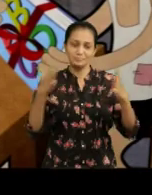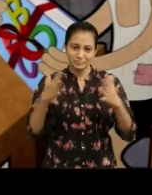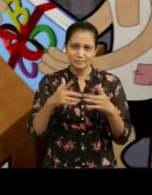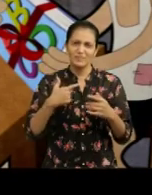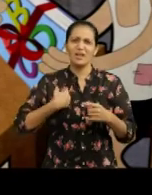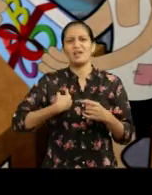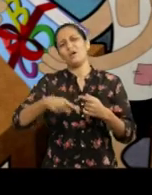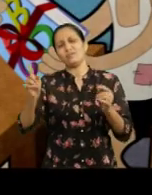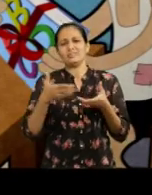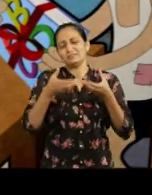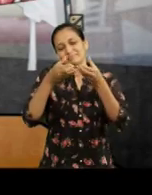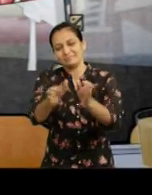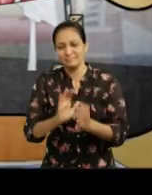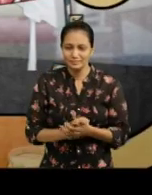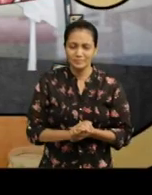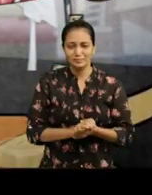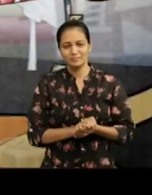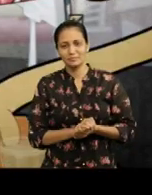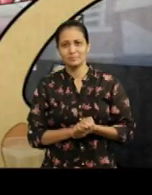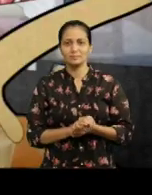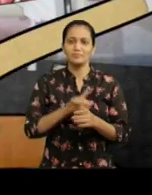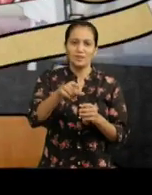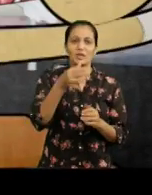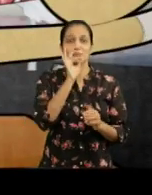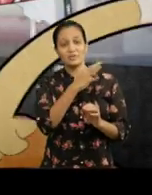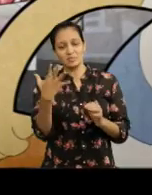I do it all the time. Bhaiya your's special.